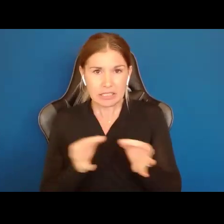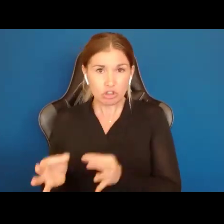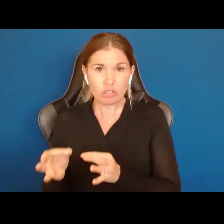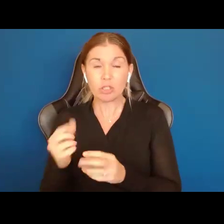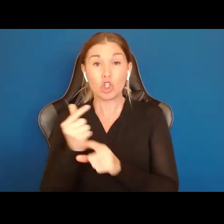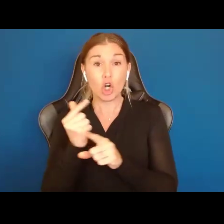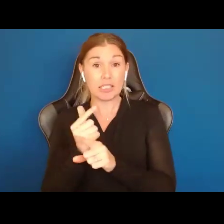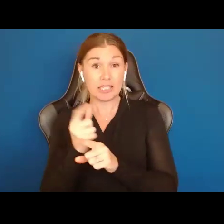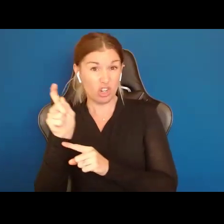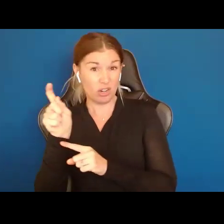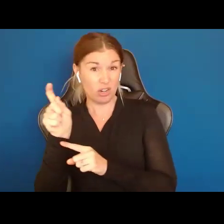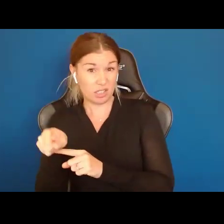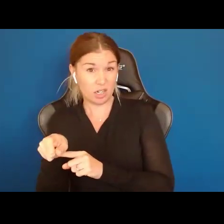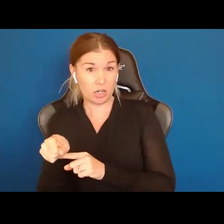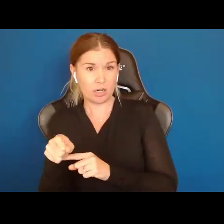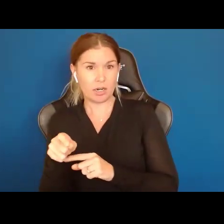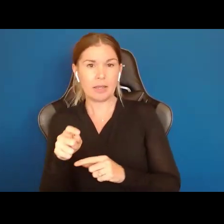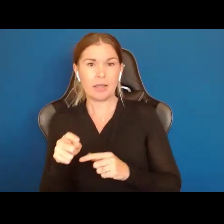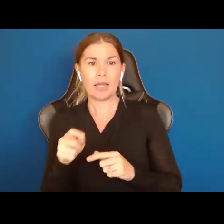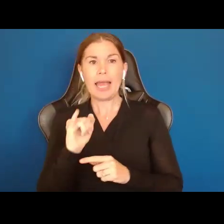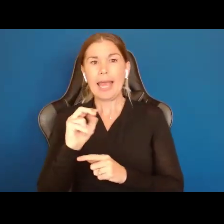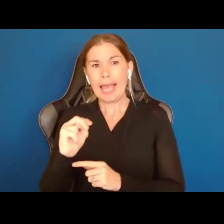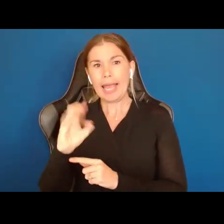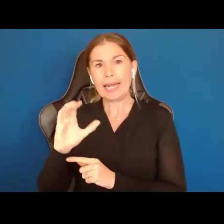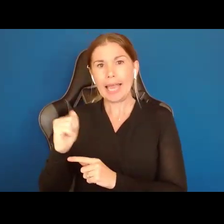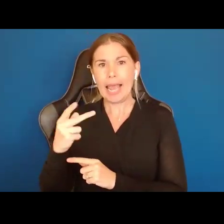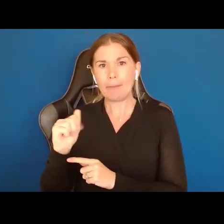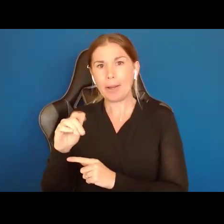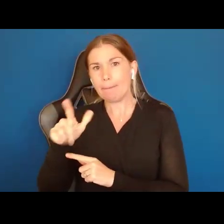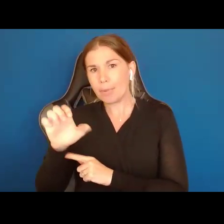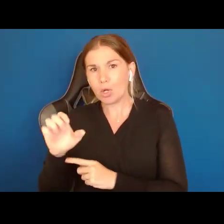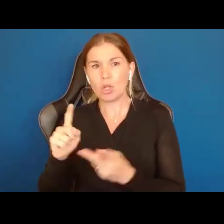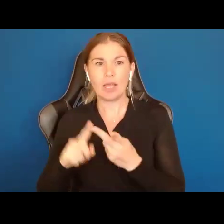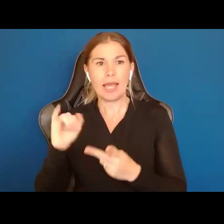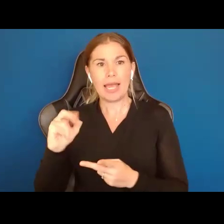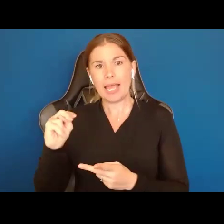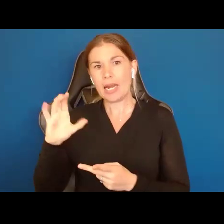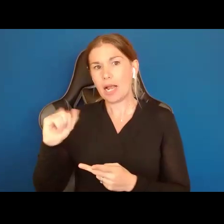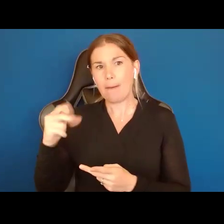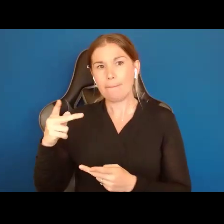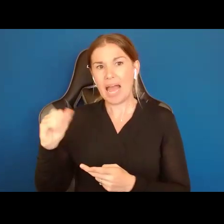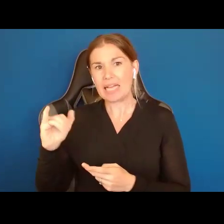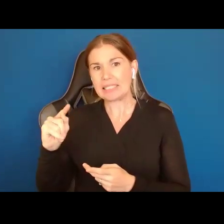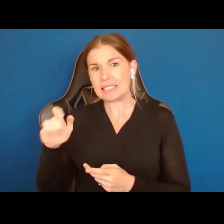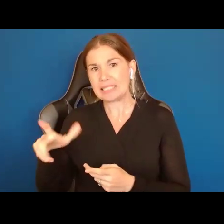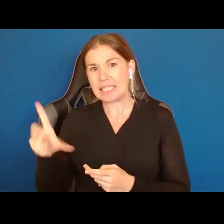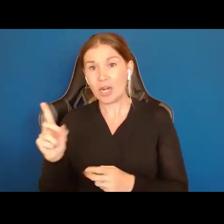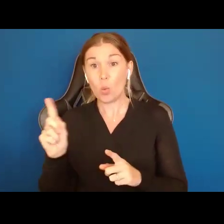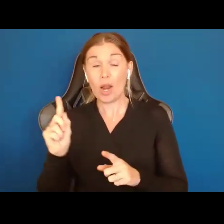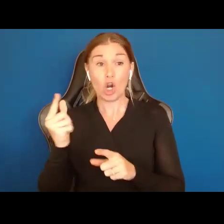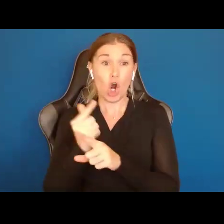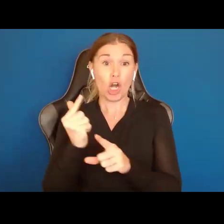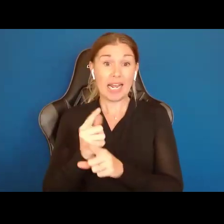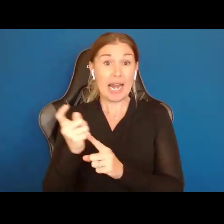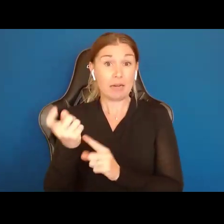some word like that. People who are incapable or unable or incapacitated, incompetent. Where guardianship is necessary to help them, or there are no less